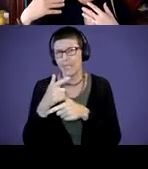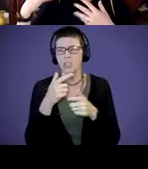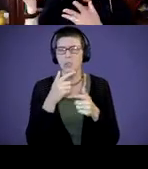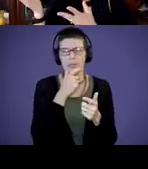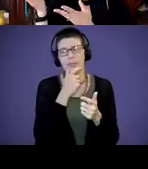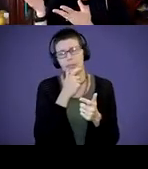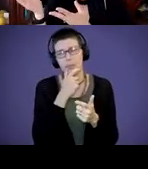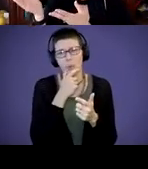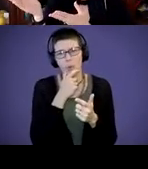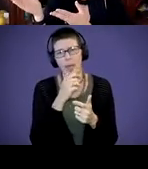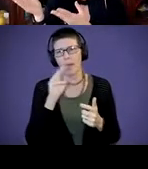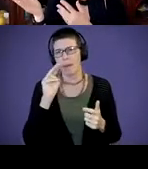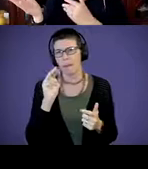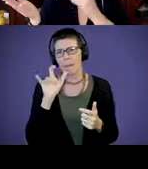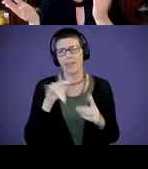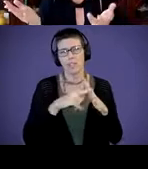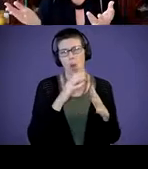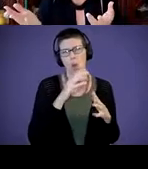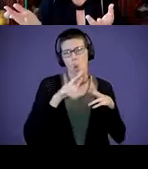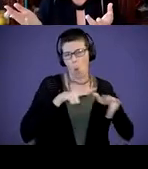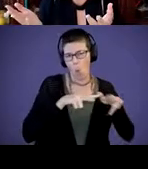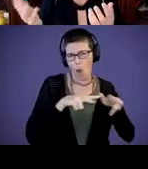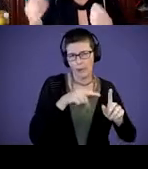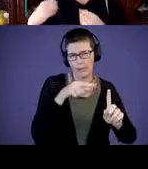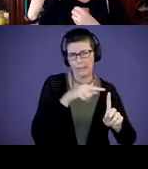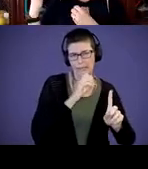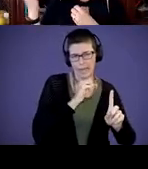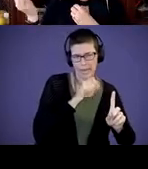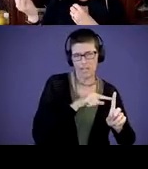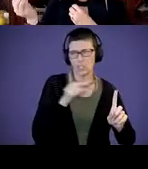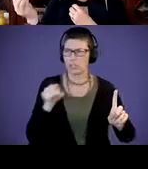Molly started walking at this age, so shouldn't Riley started walking. Well, I remember Molly